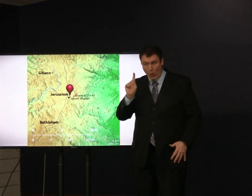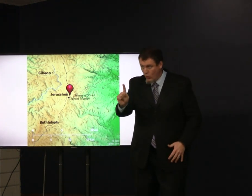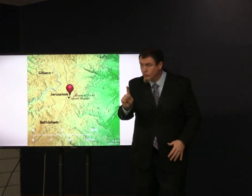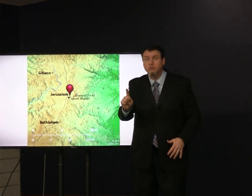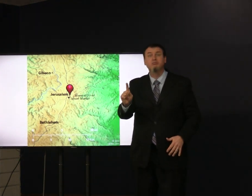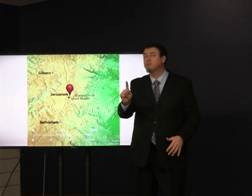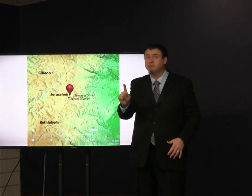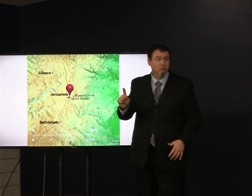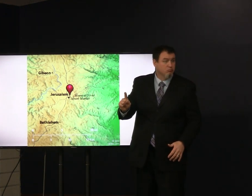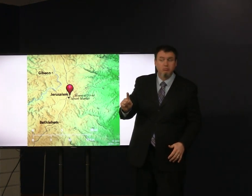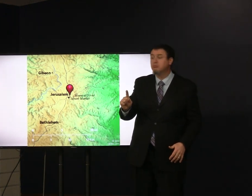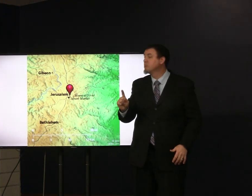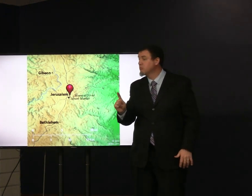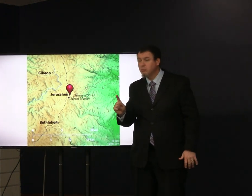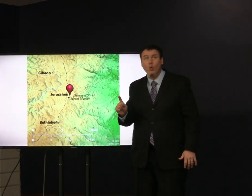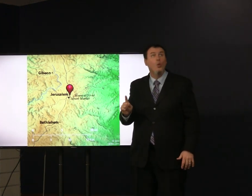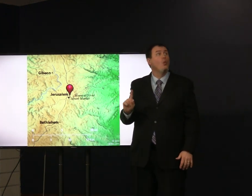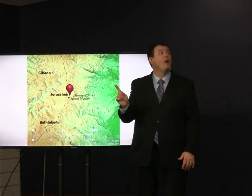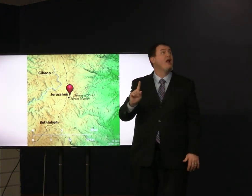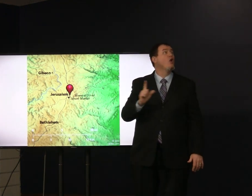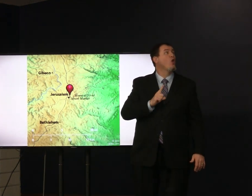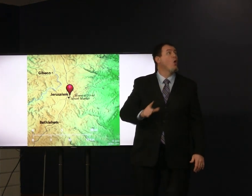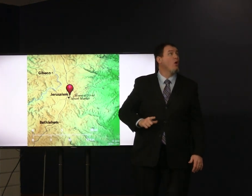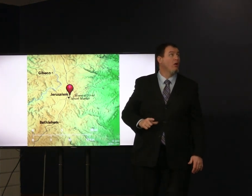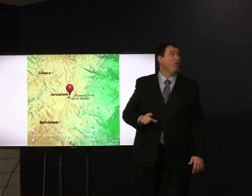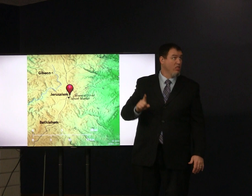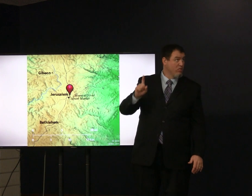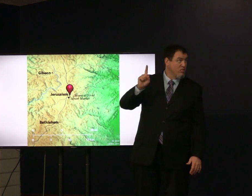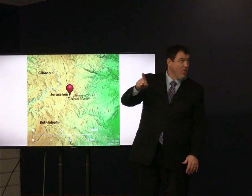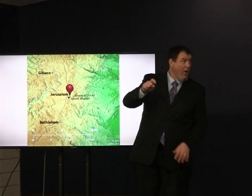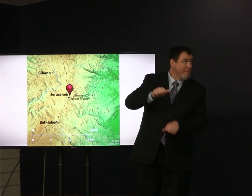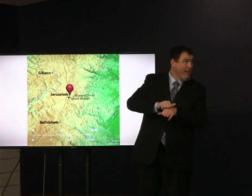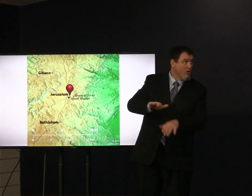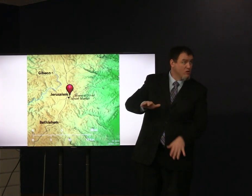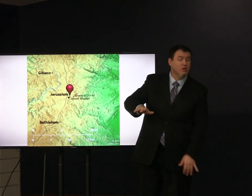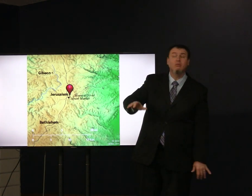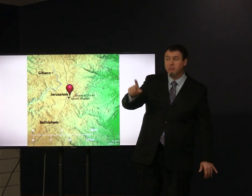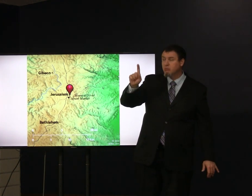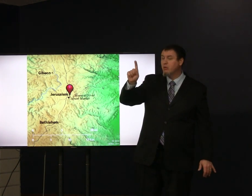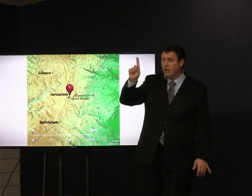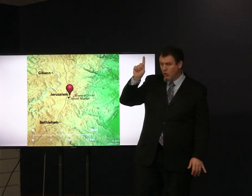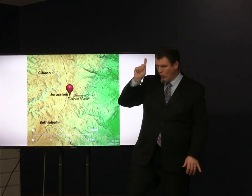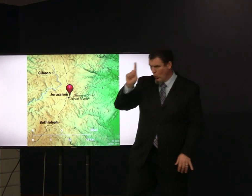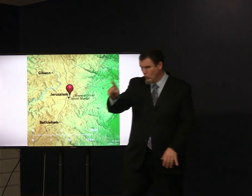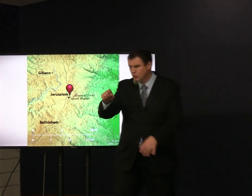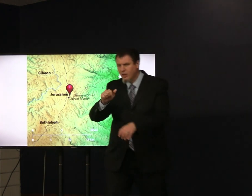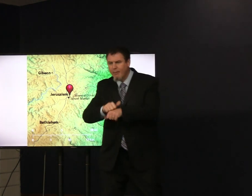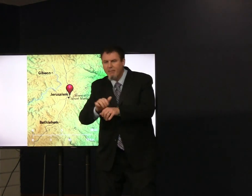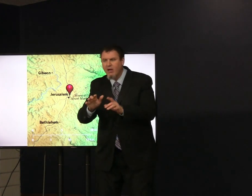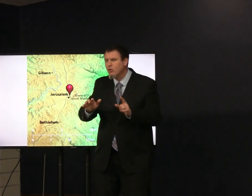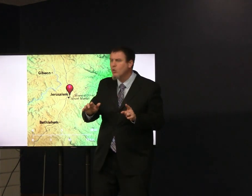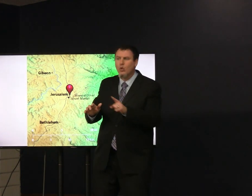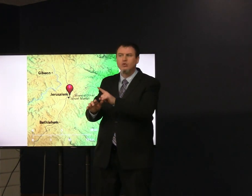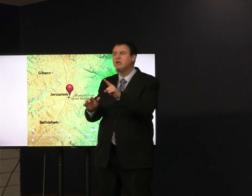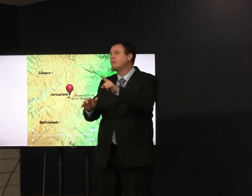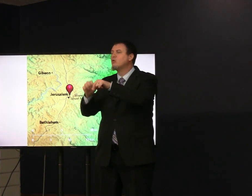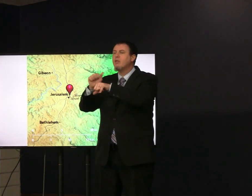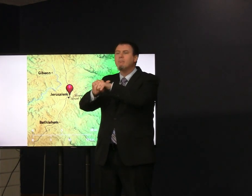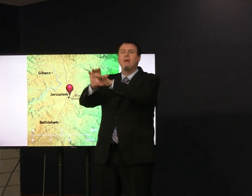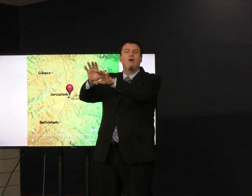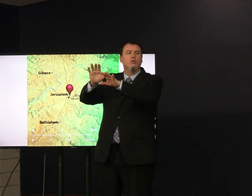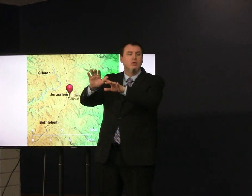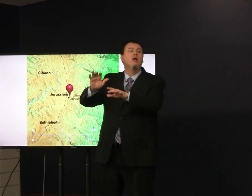so Abraham went and said where where Lord on the mountain and so he went up the mountain